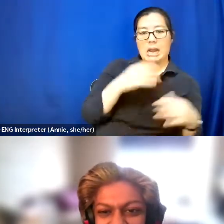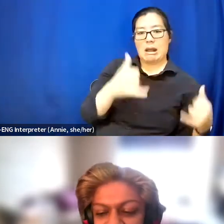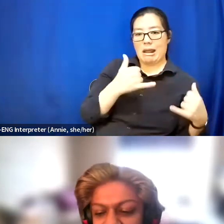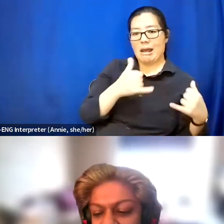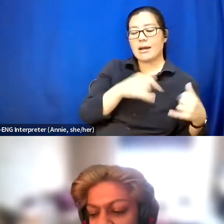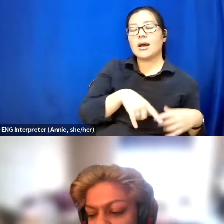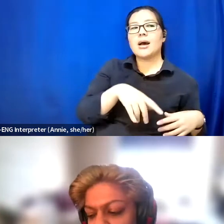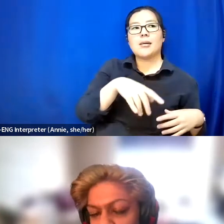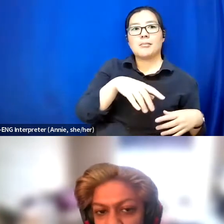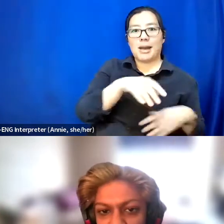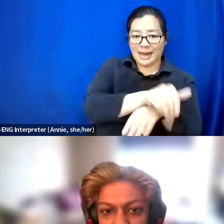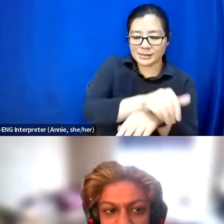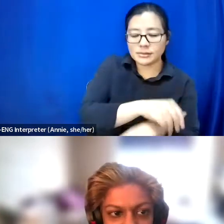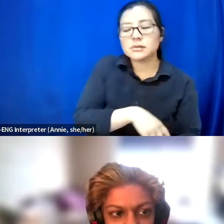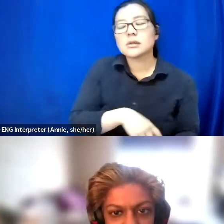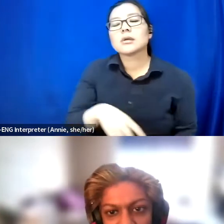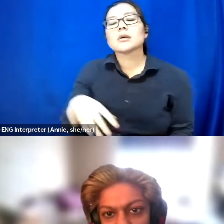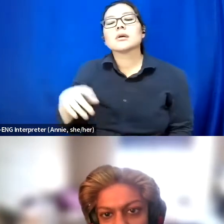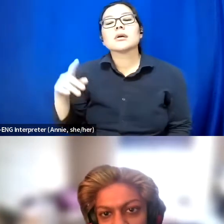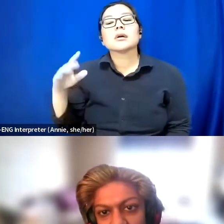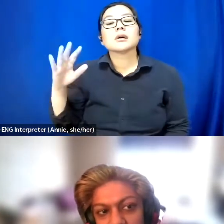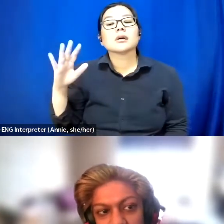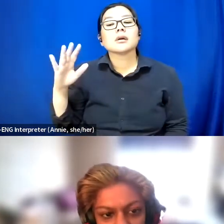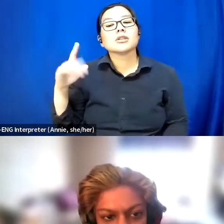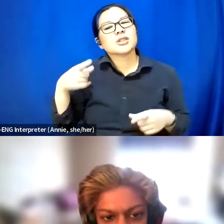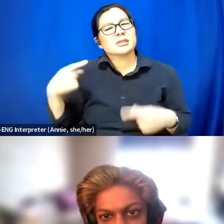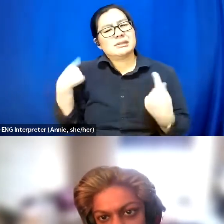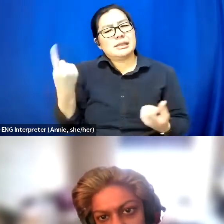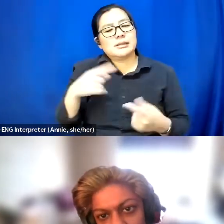And they have been trying to figure out how to make their place more accessible.